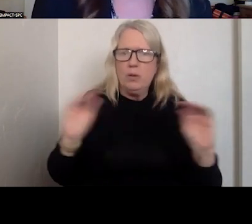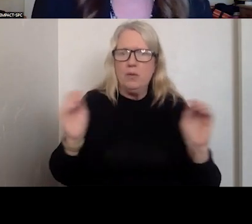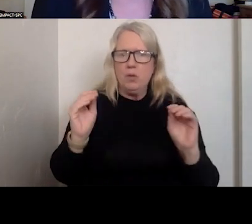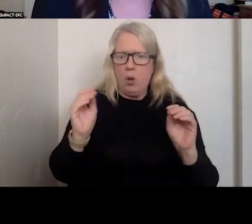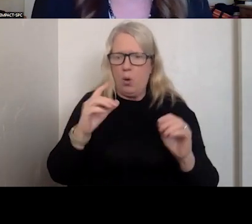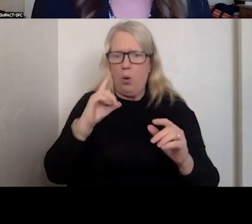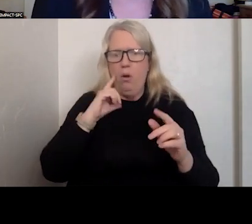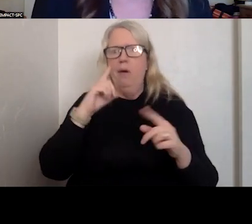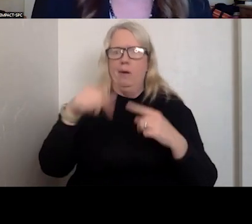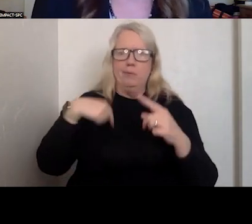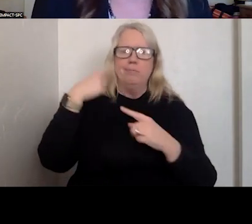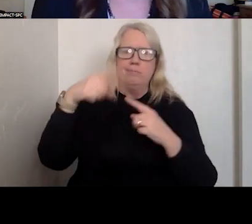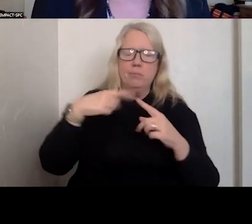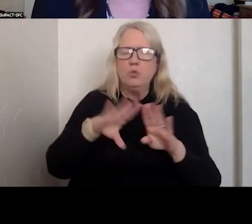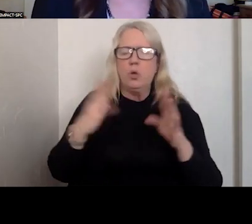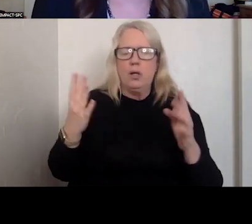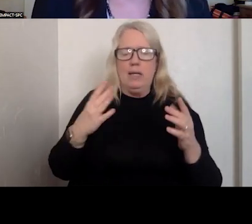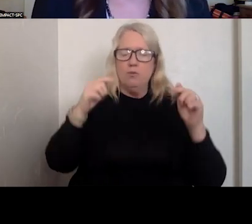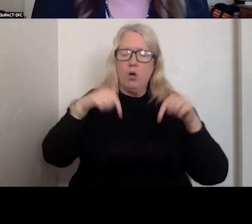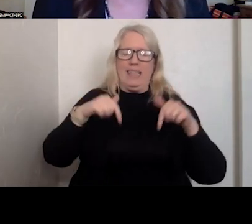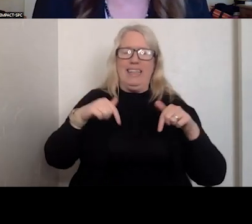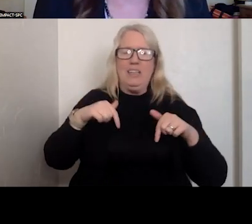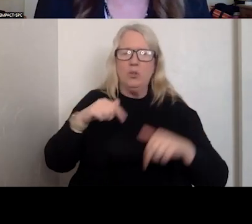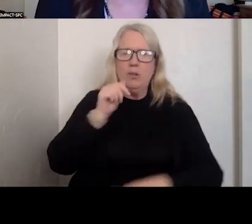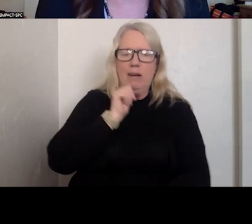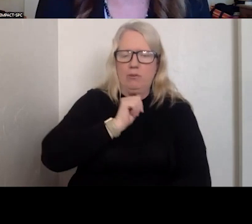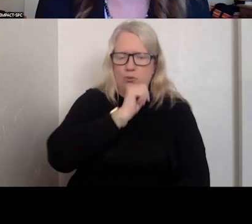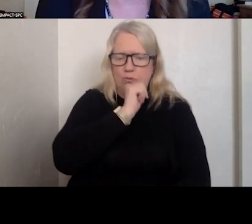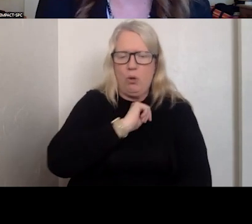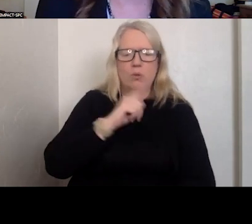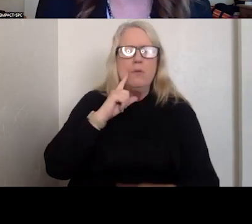IN ARIZONA, THERE IS A DESIRE AT EVERY DOOR TO REDUCE